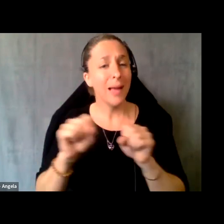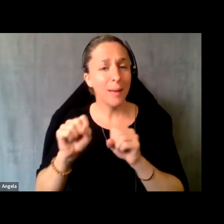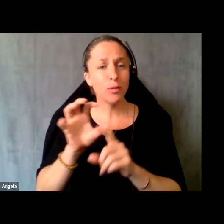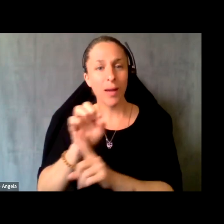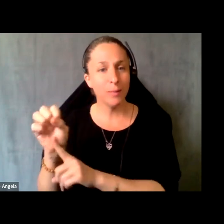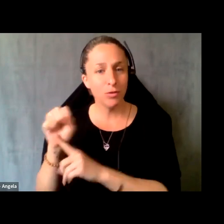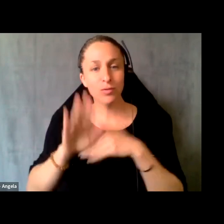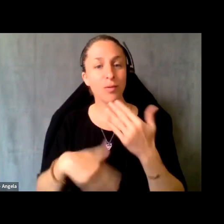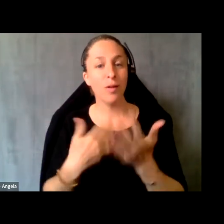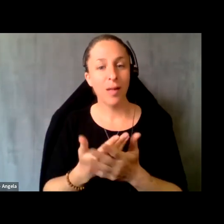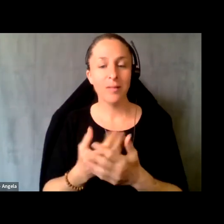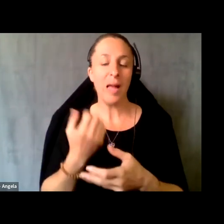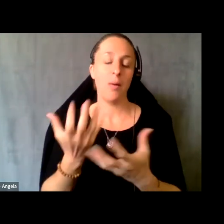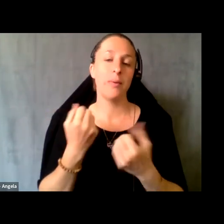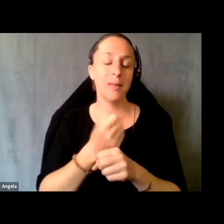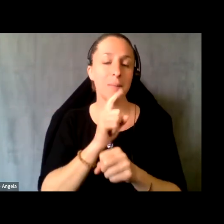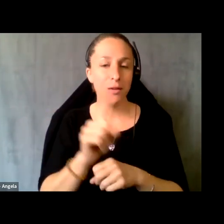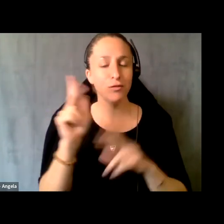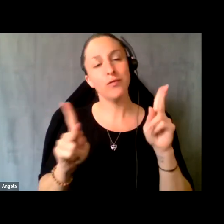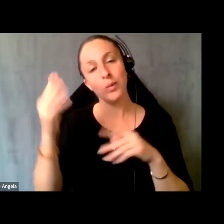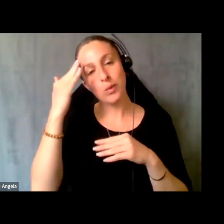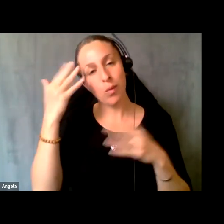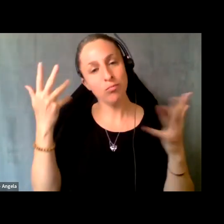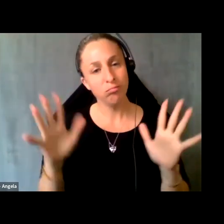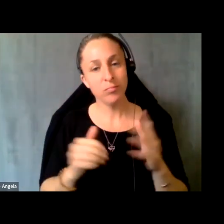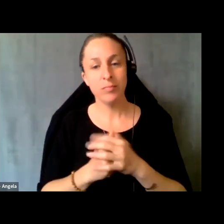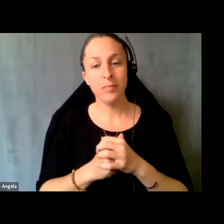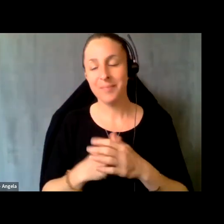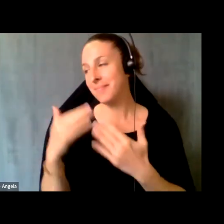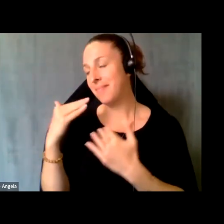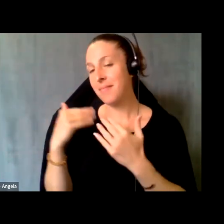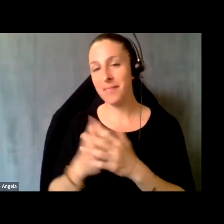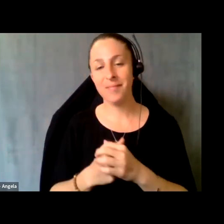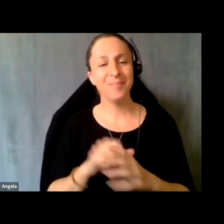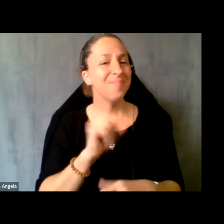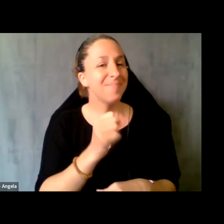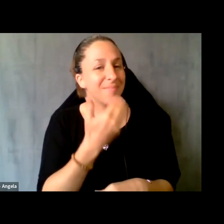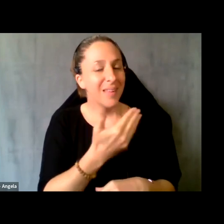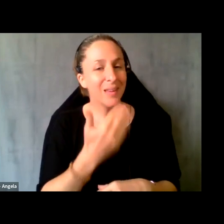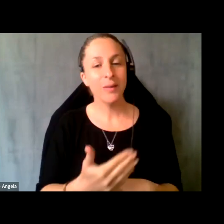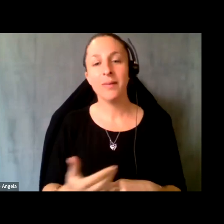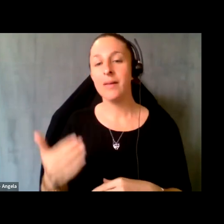it. But just wanna make sure folks know that. Yeah, thank you. And thank you. And to all of